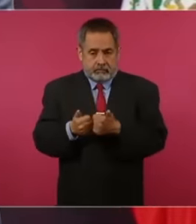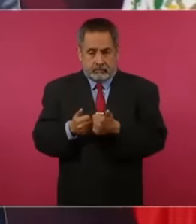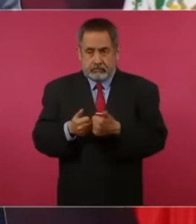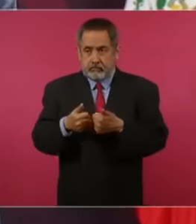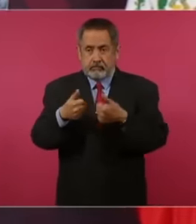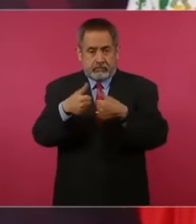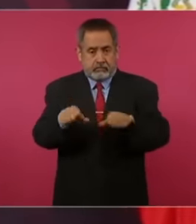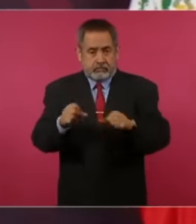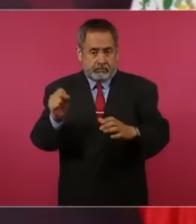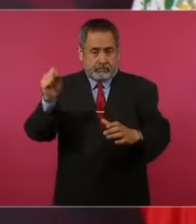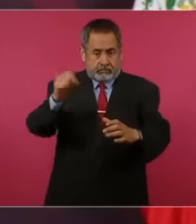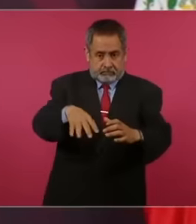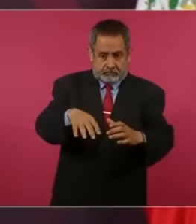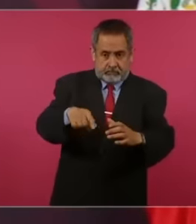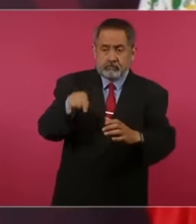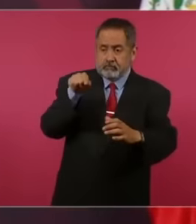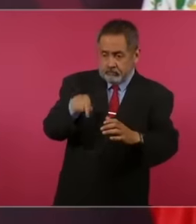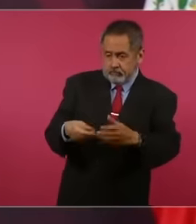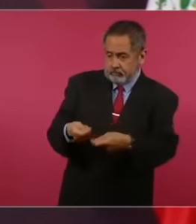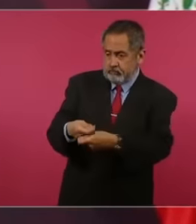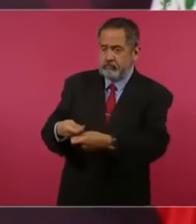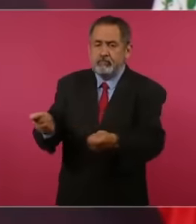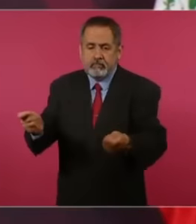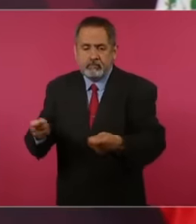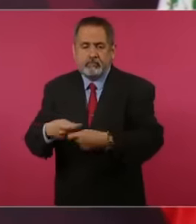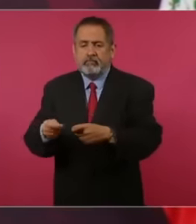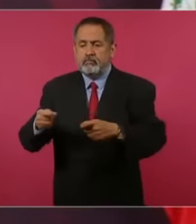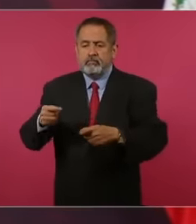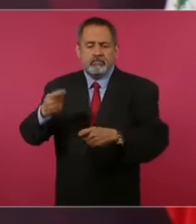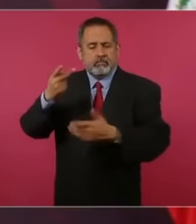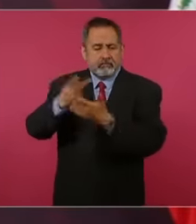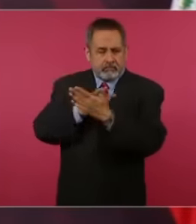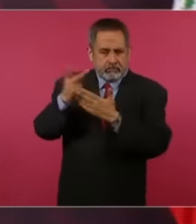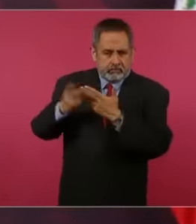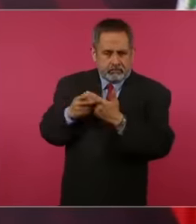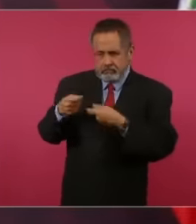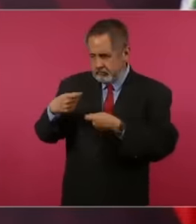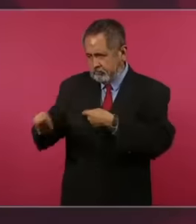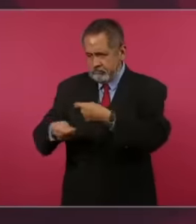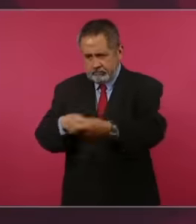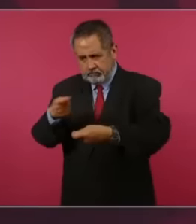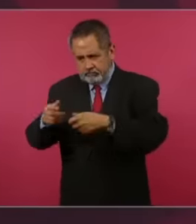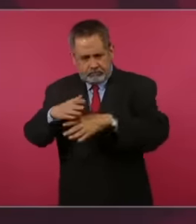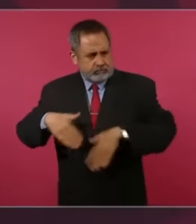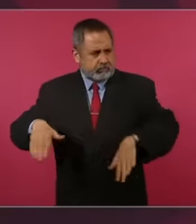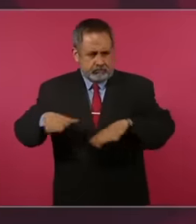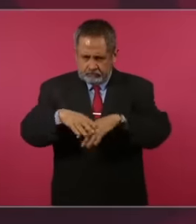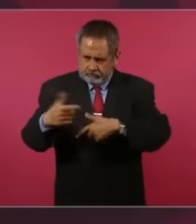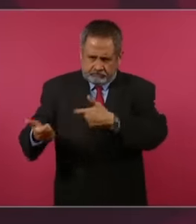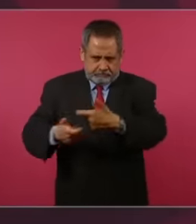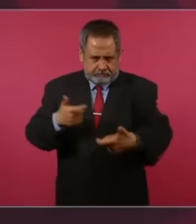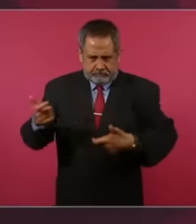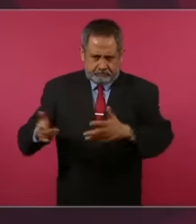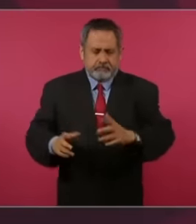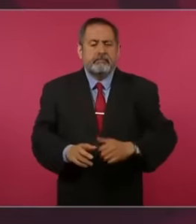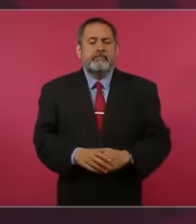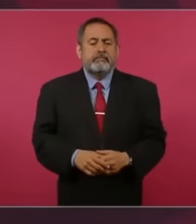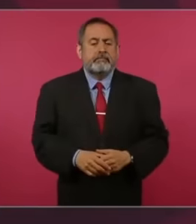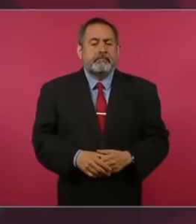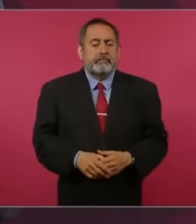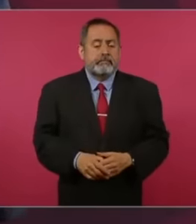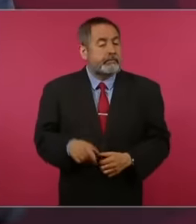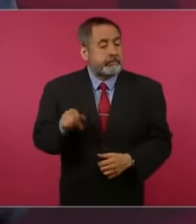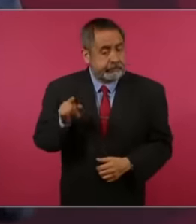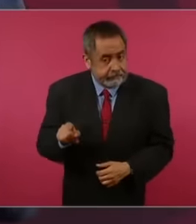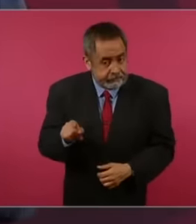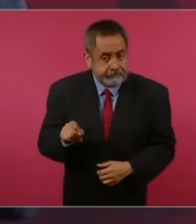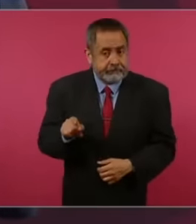all the funds for the social development programs are dispersed, so there too